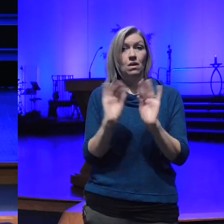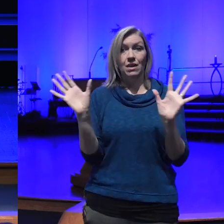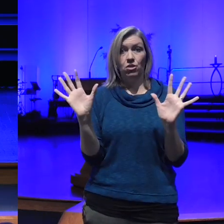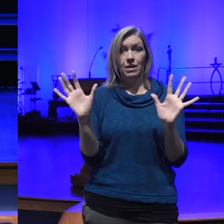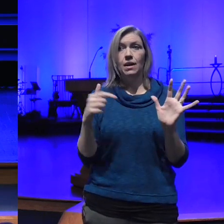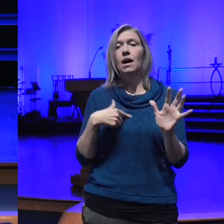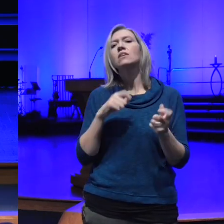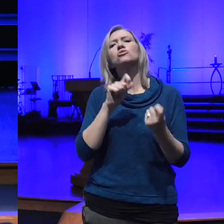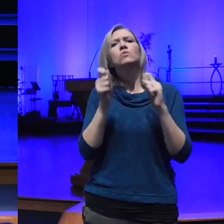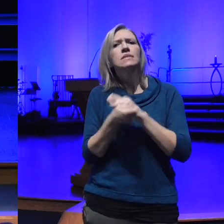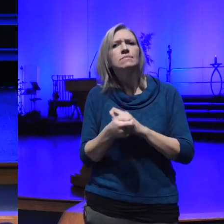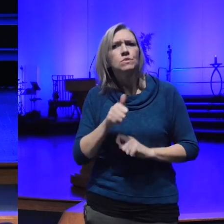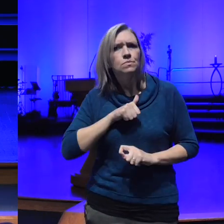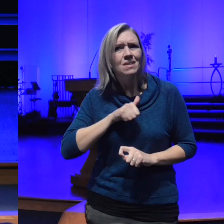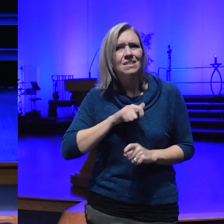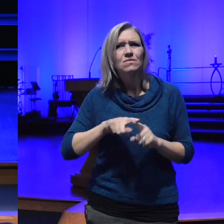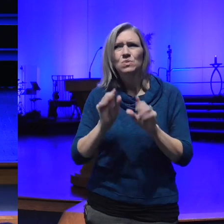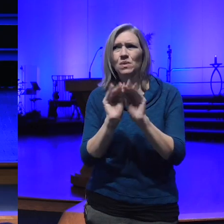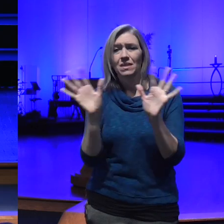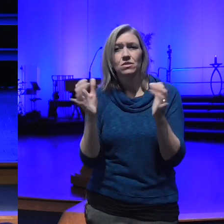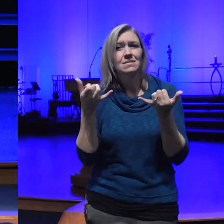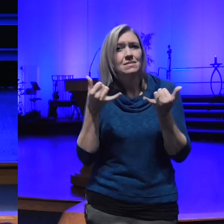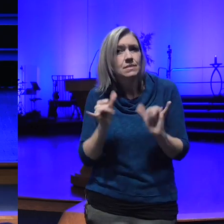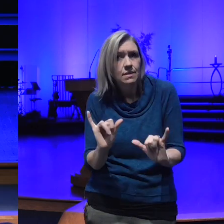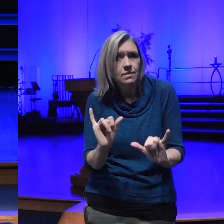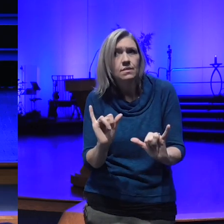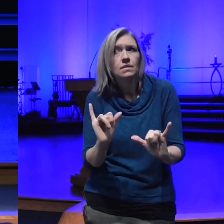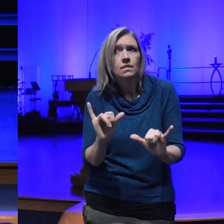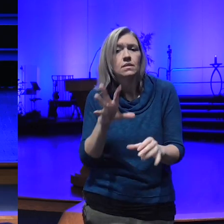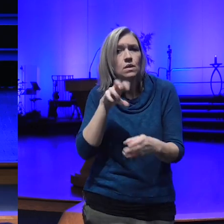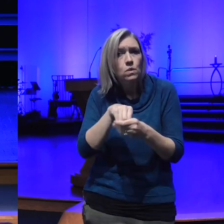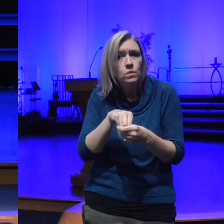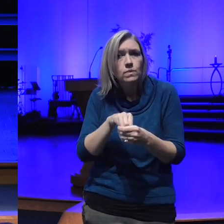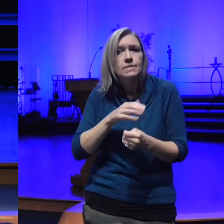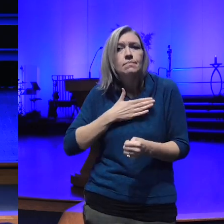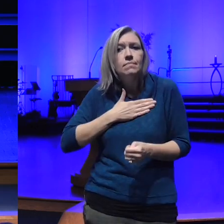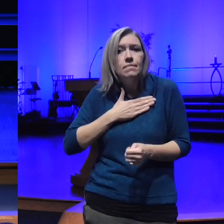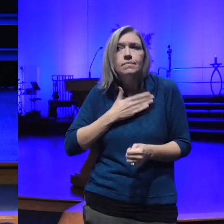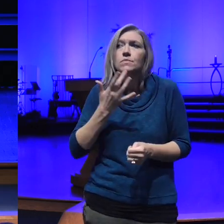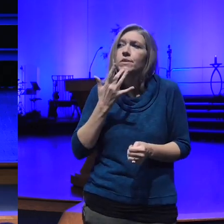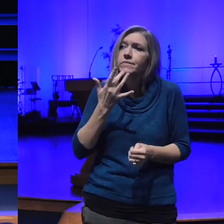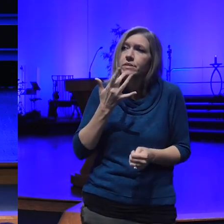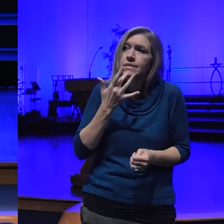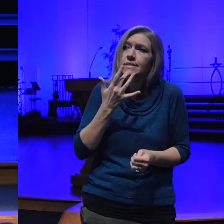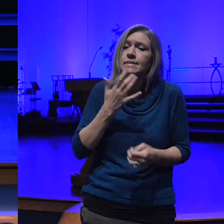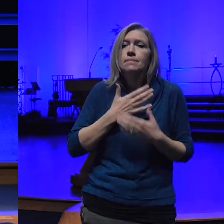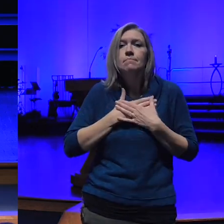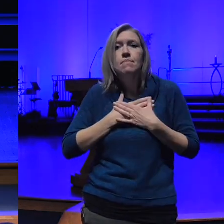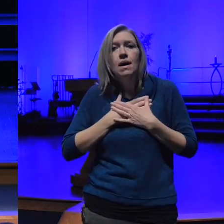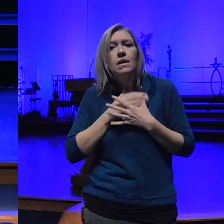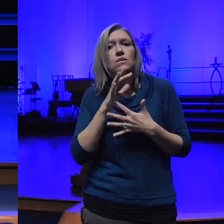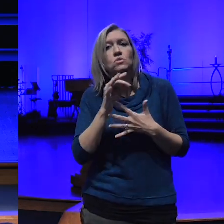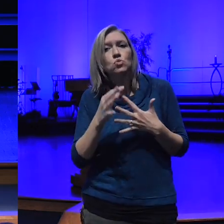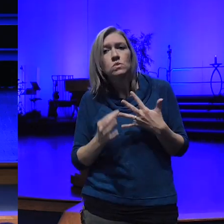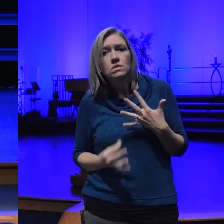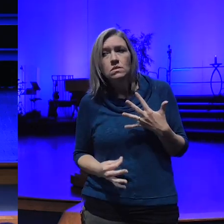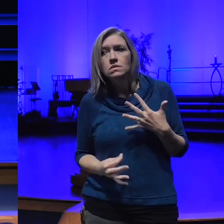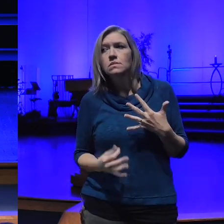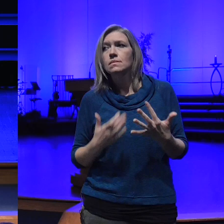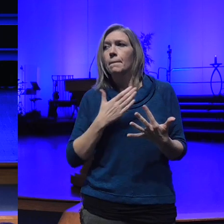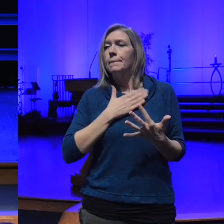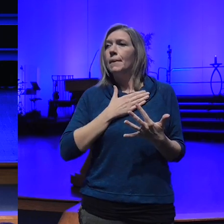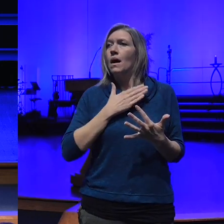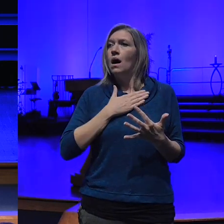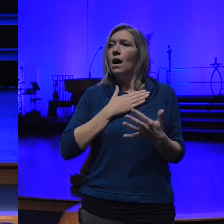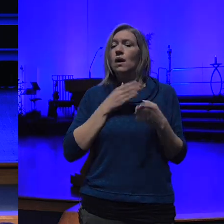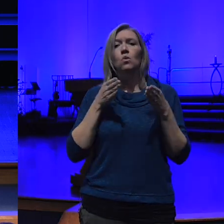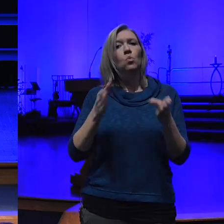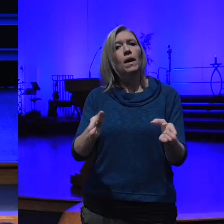myself to still comes with it my preferences my choices my way of voting my preferences for there